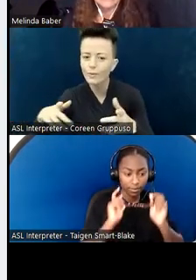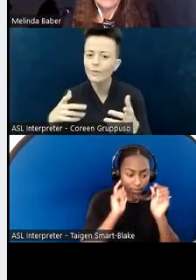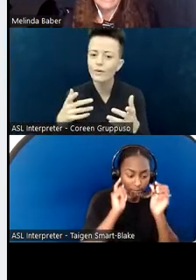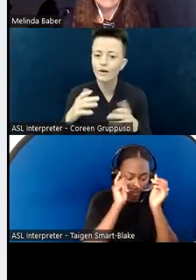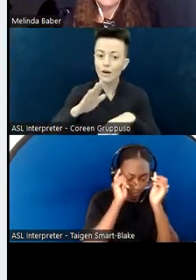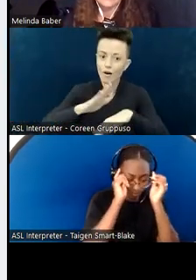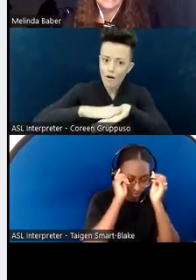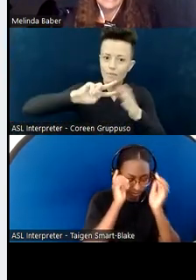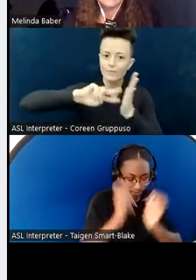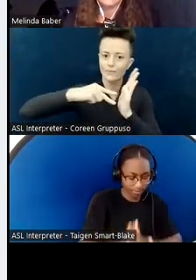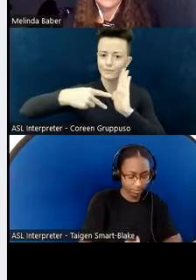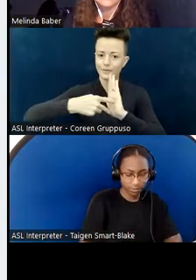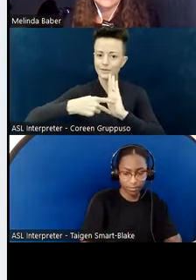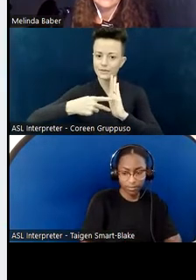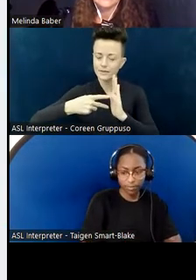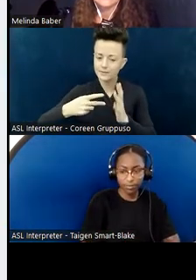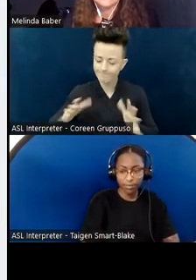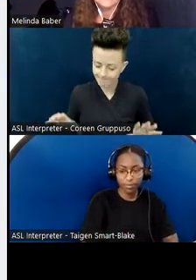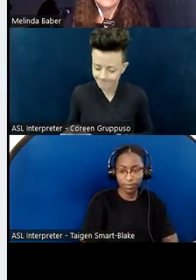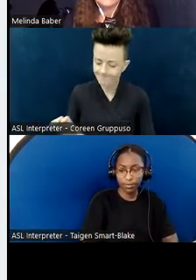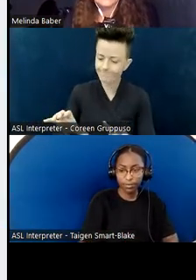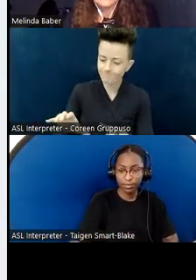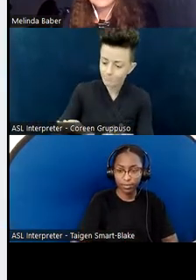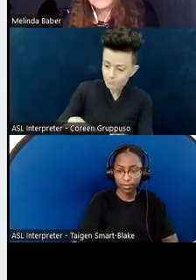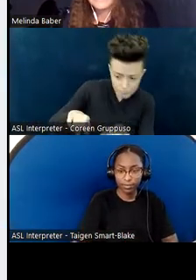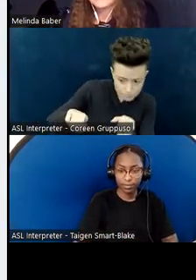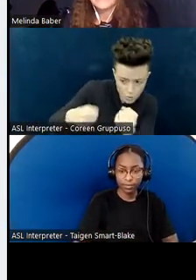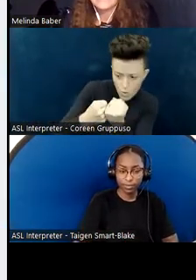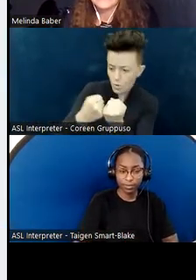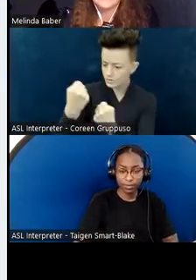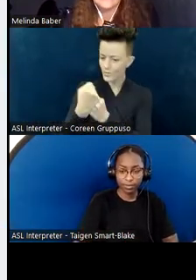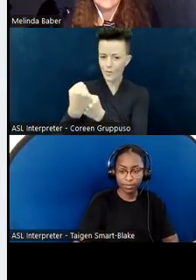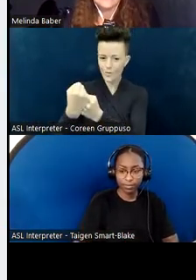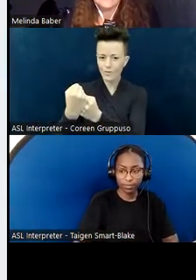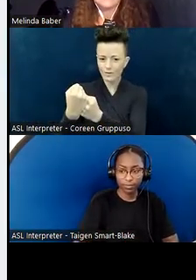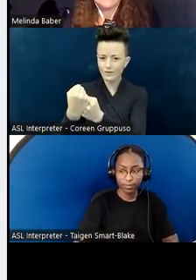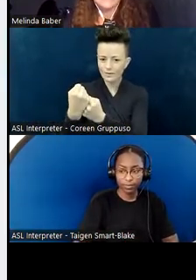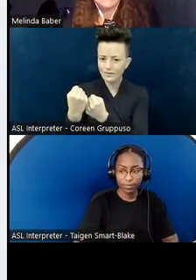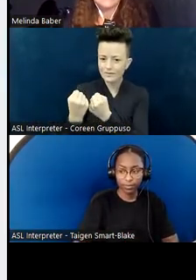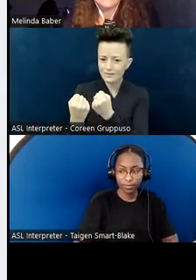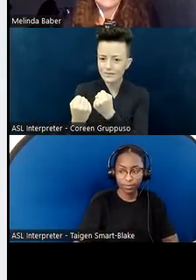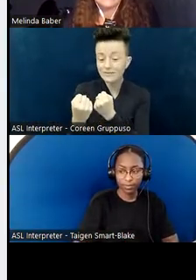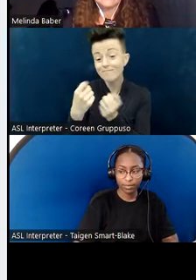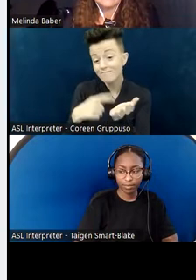about developing a support system, and at times that has meant